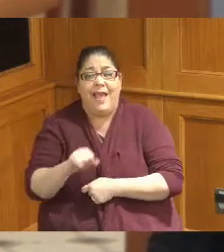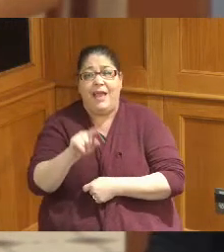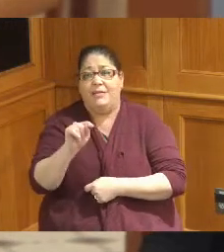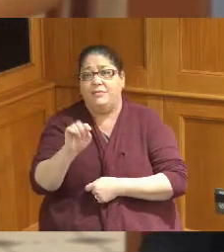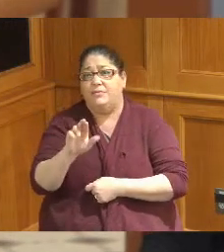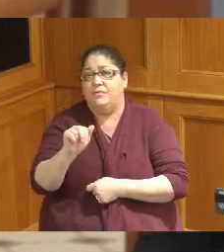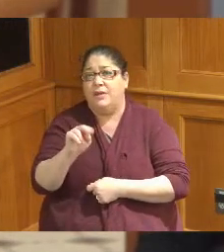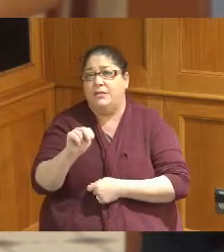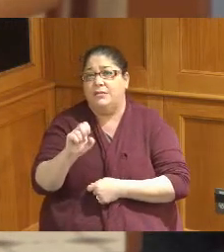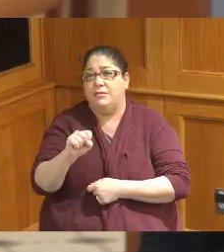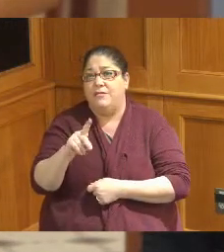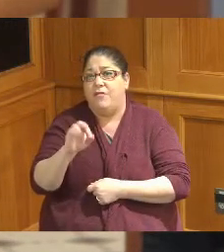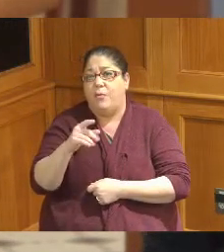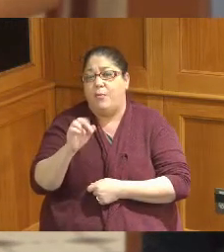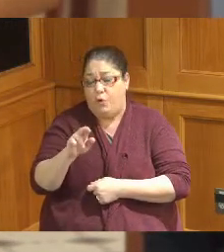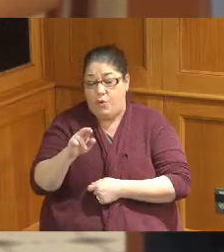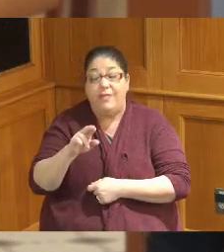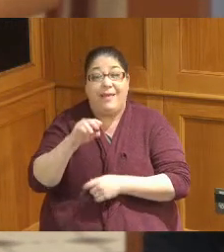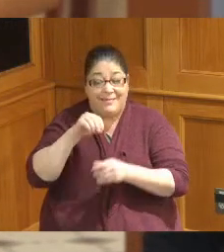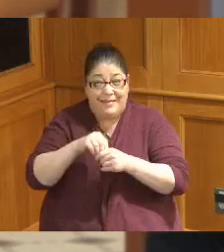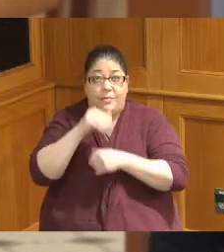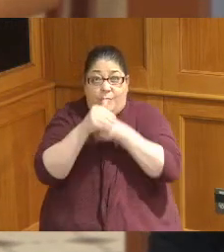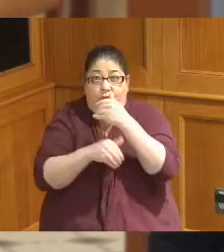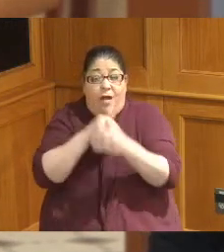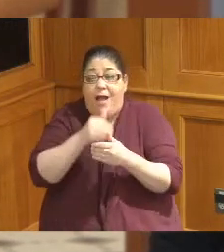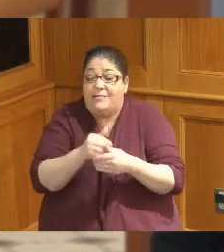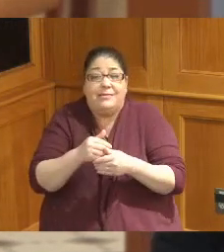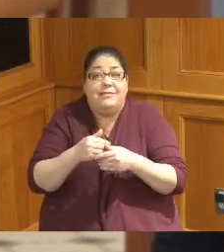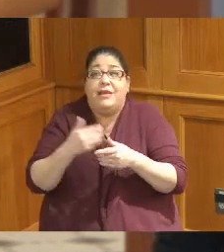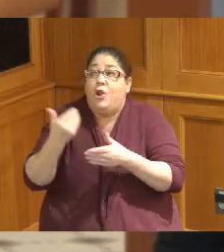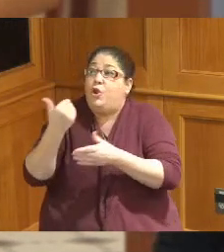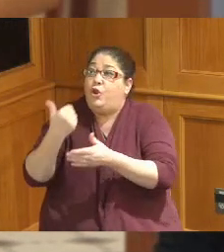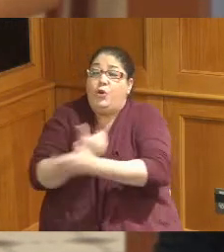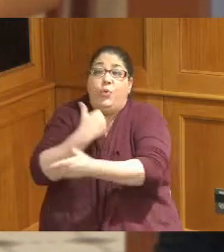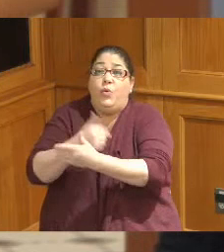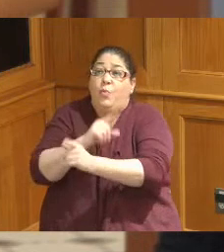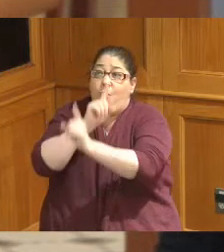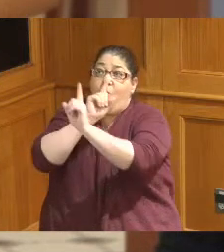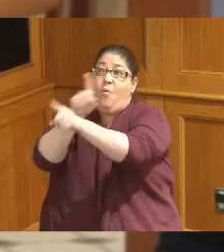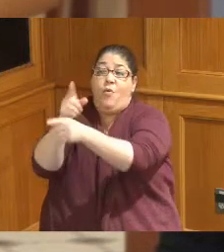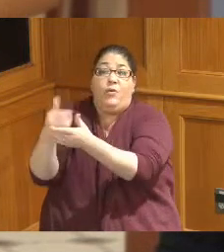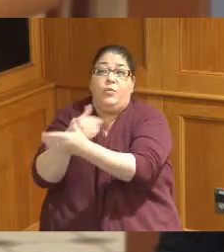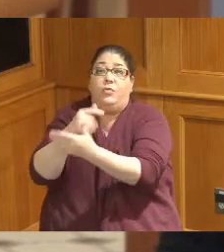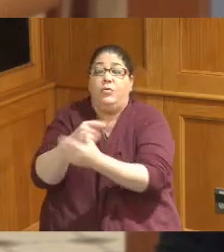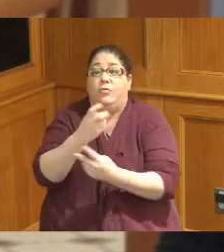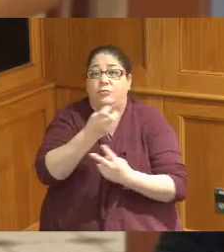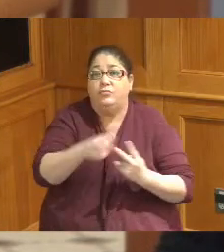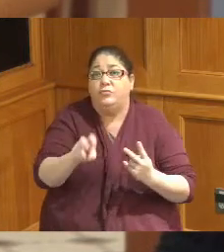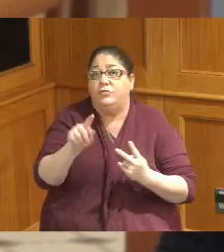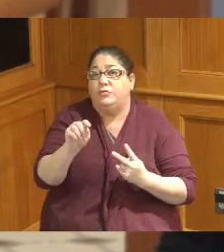that is underway we've got new Transformers the the one that that failed was only installed